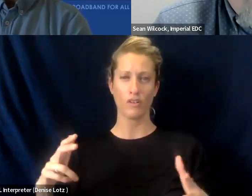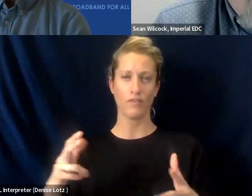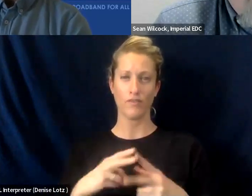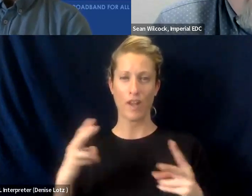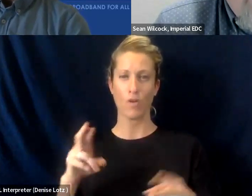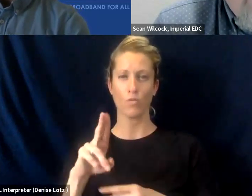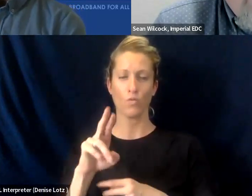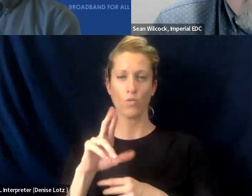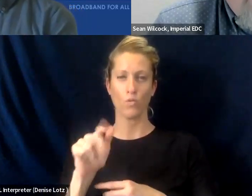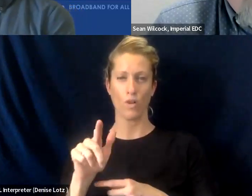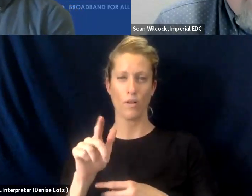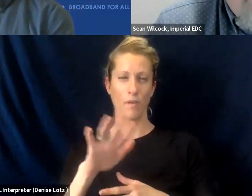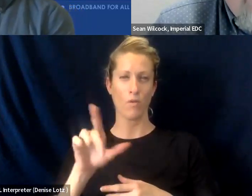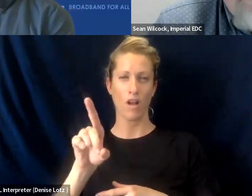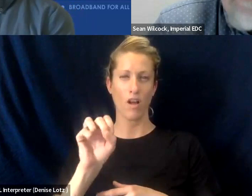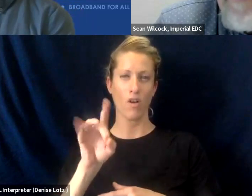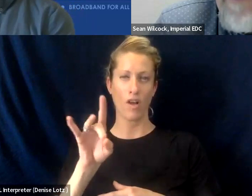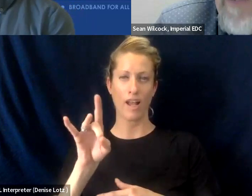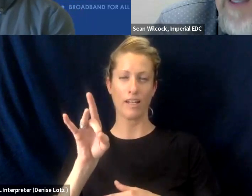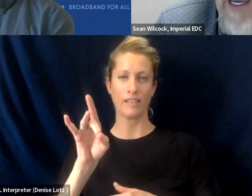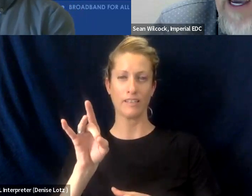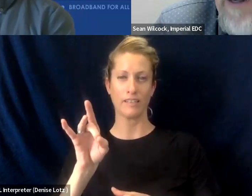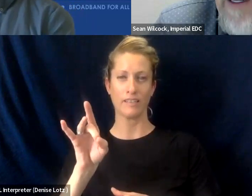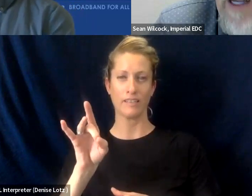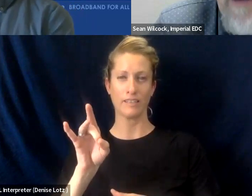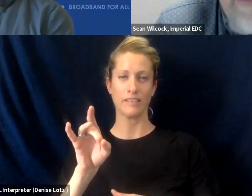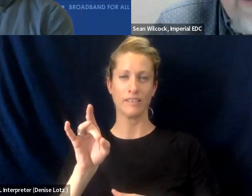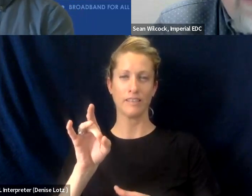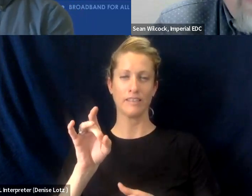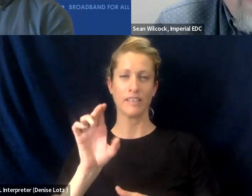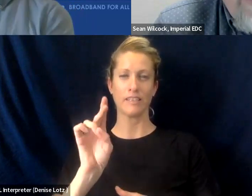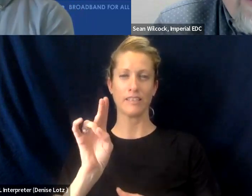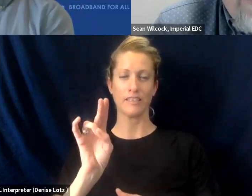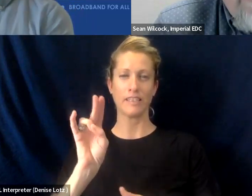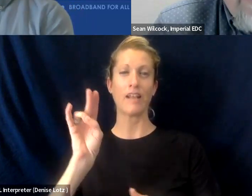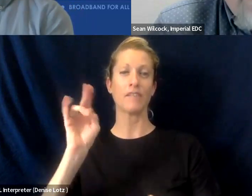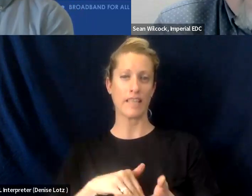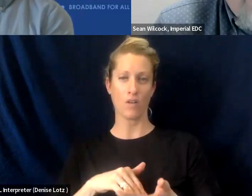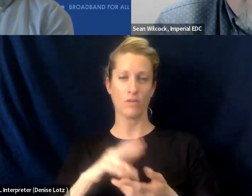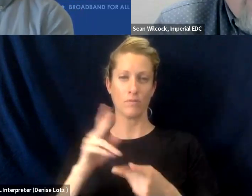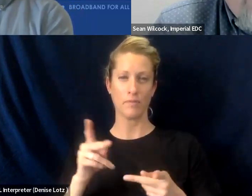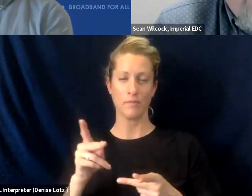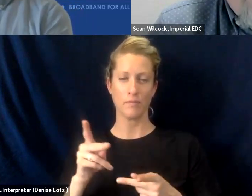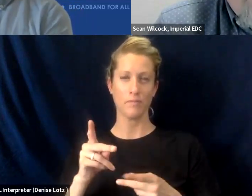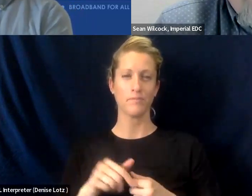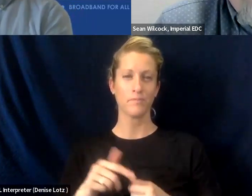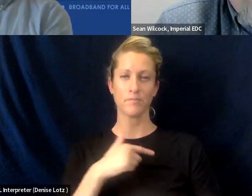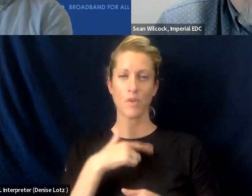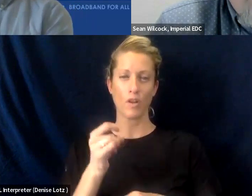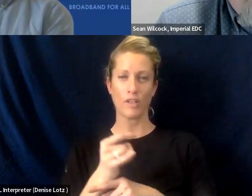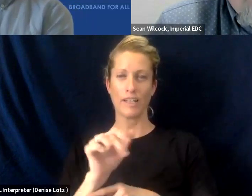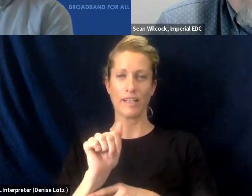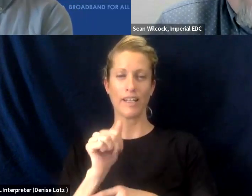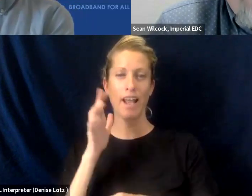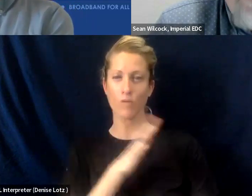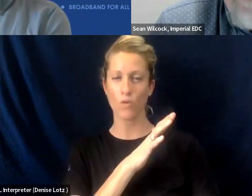We only have 187,000 people and a lot of our industry is agriculture, seasonal agriculture,